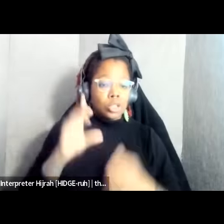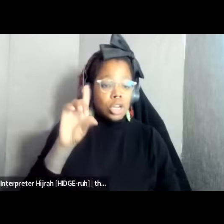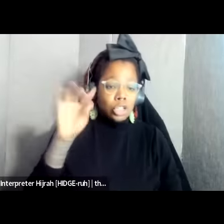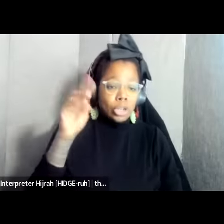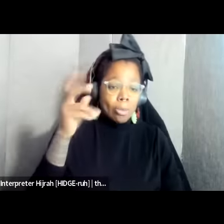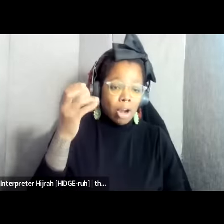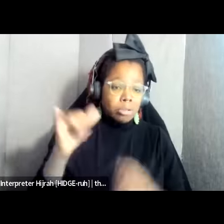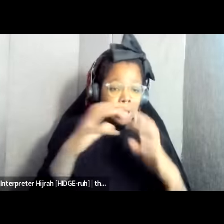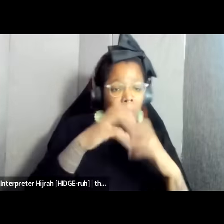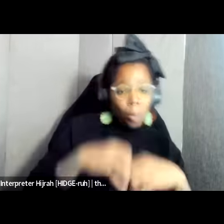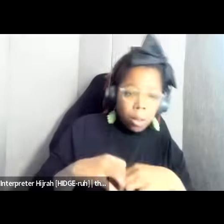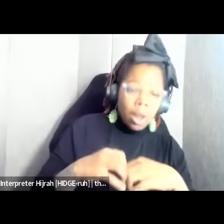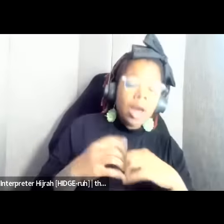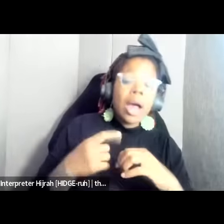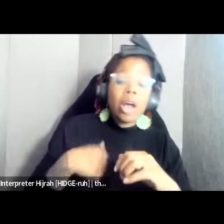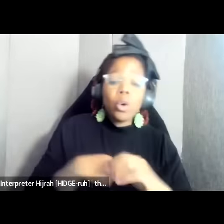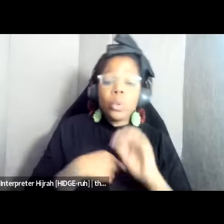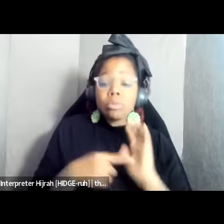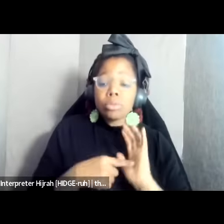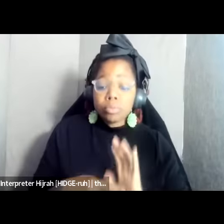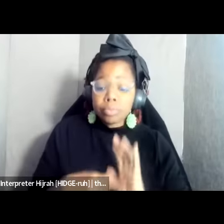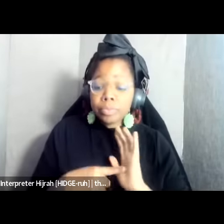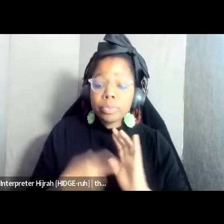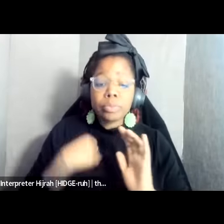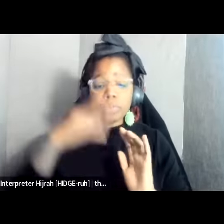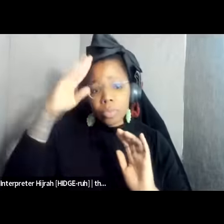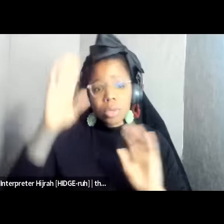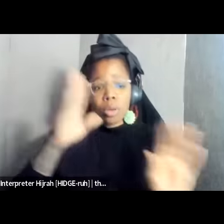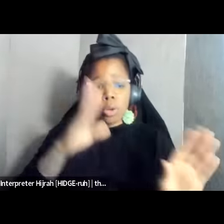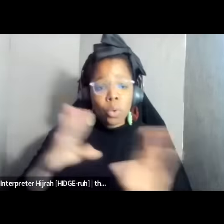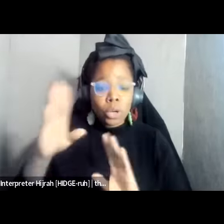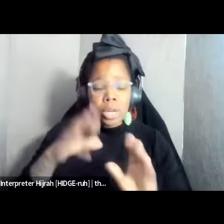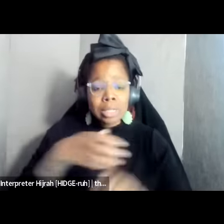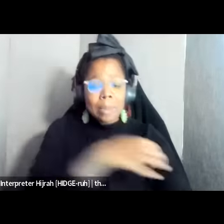our sights on we know that organizing and power building is not only just going to get the goods